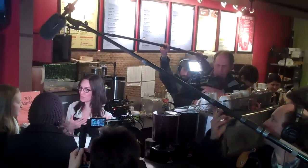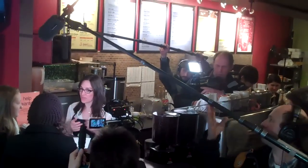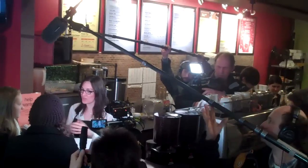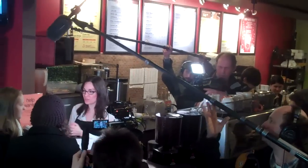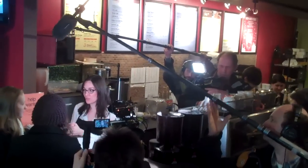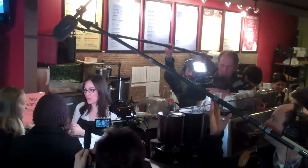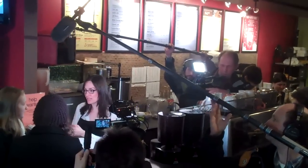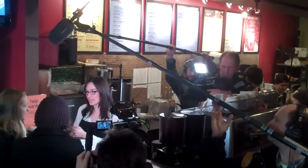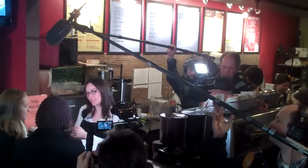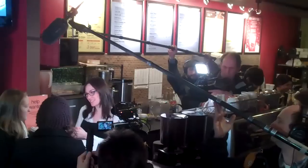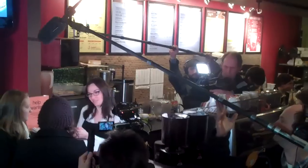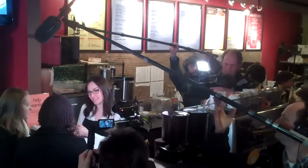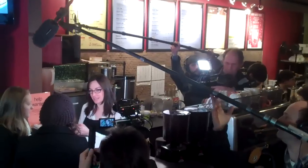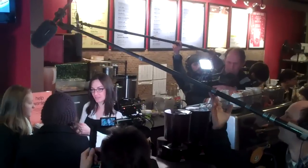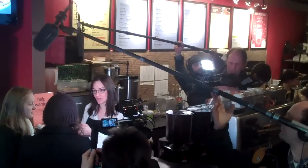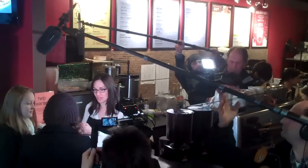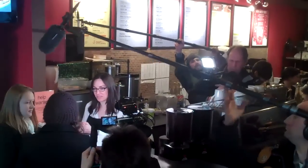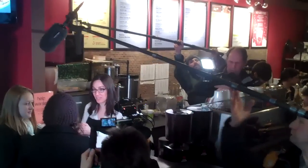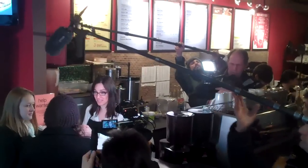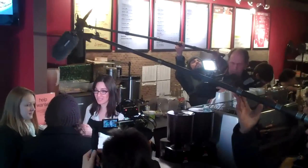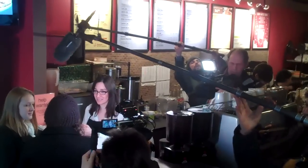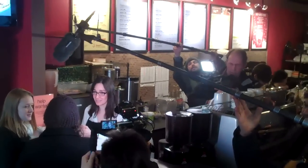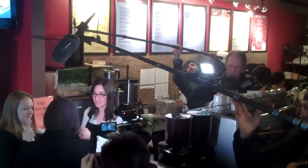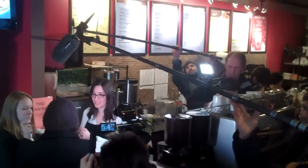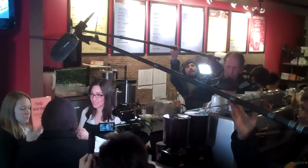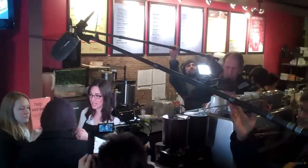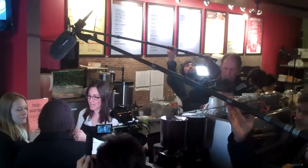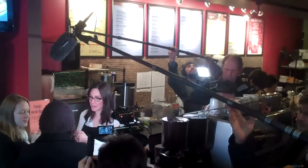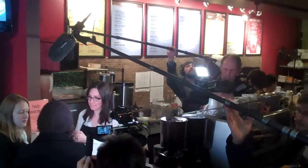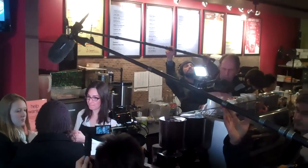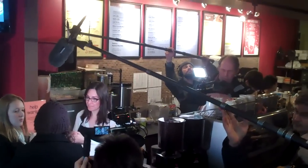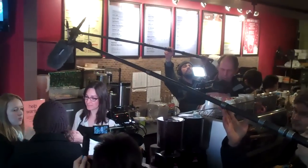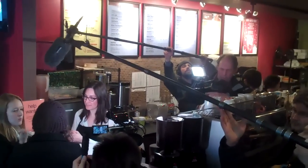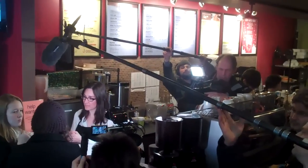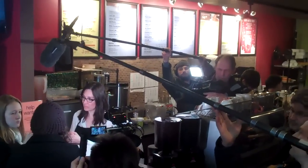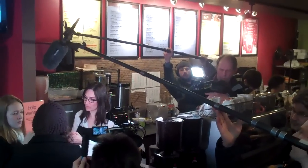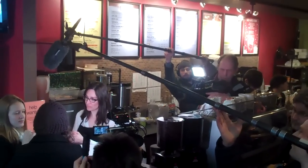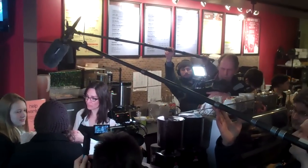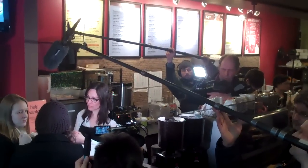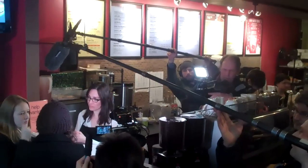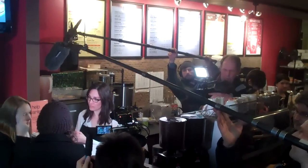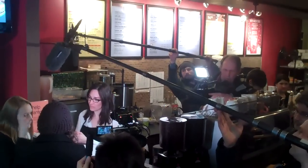Right, but there's going to be training and working with other people. I don't think it's a good fit with this business.